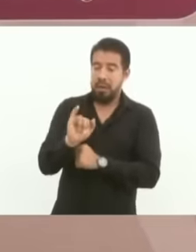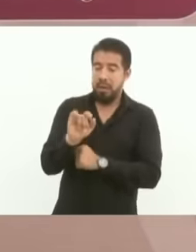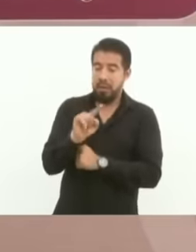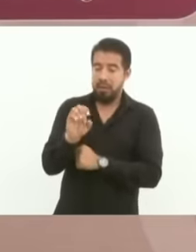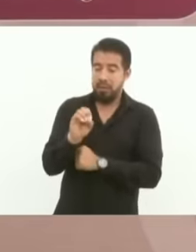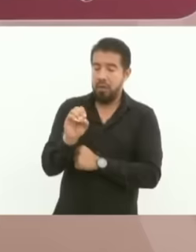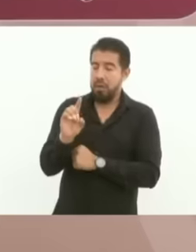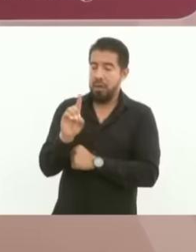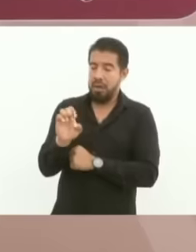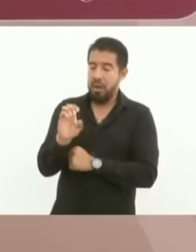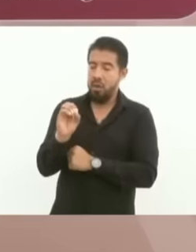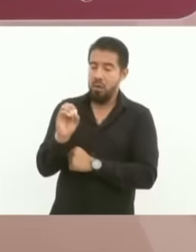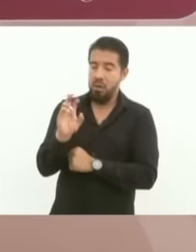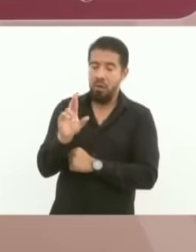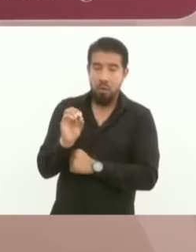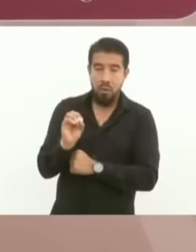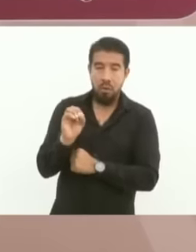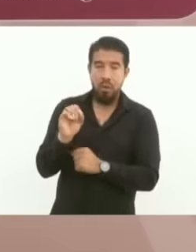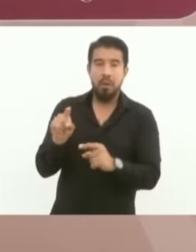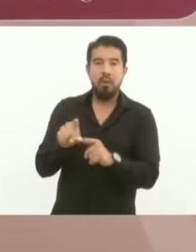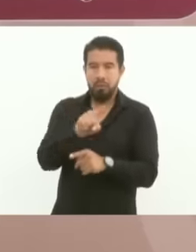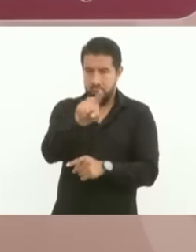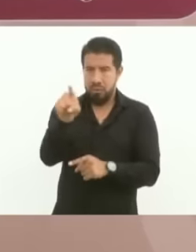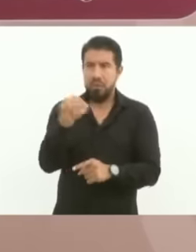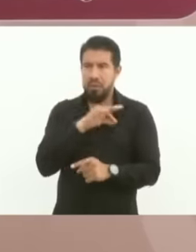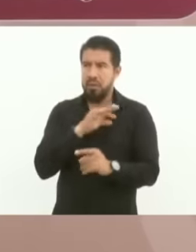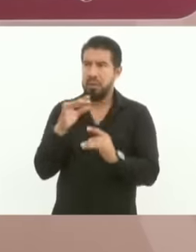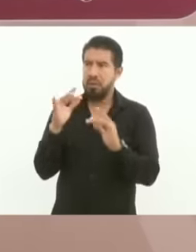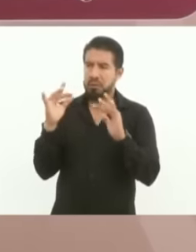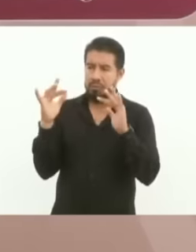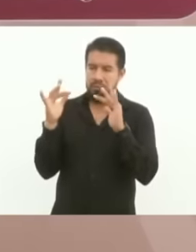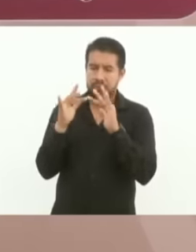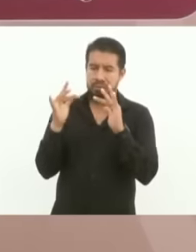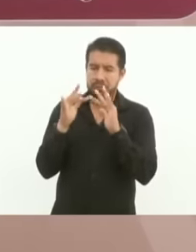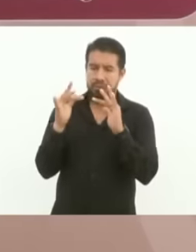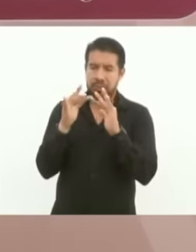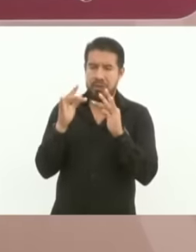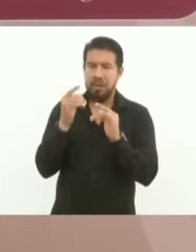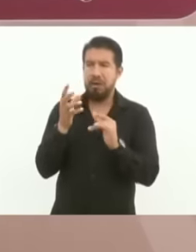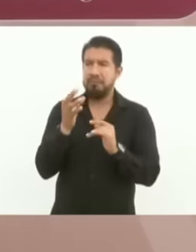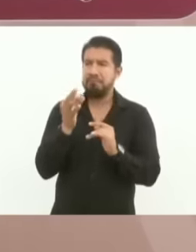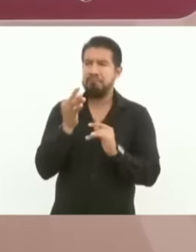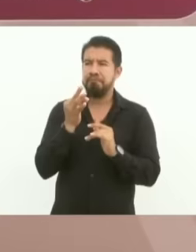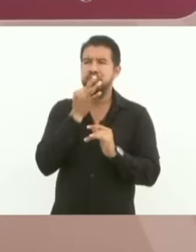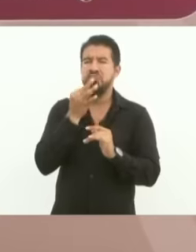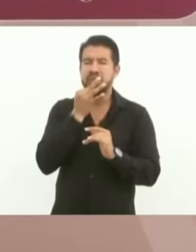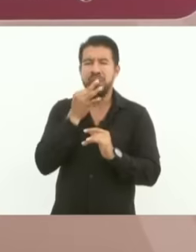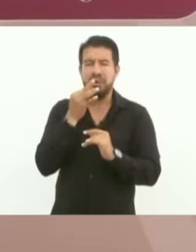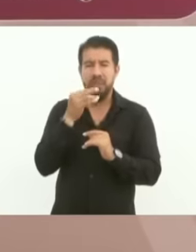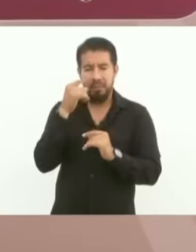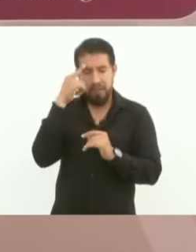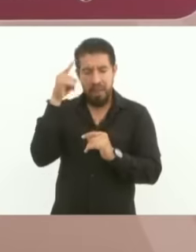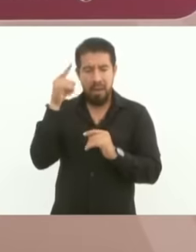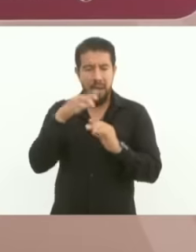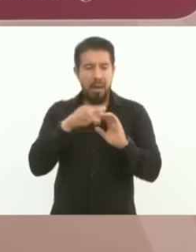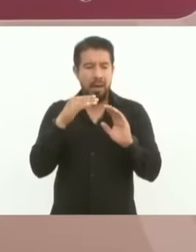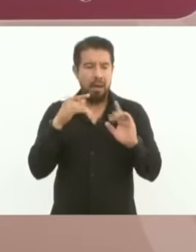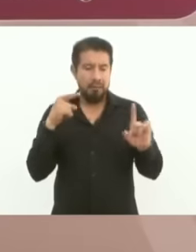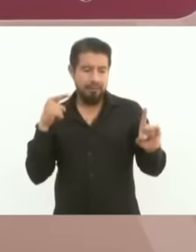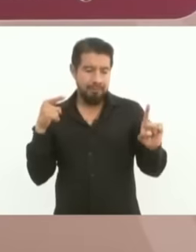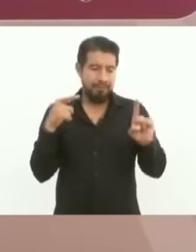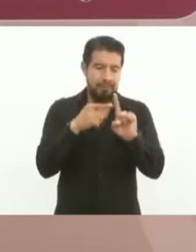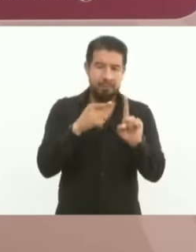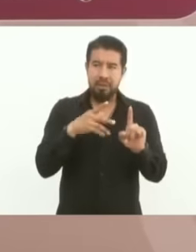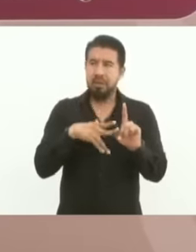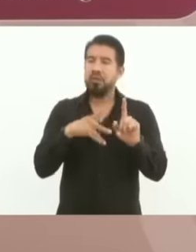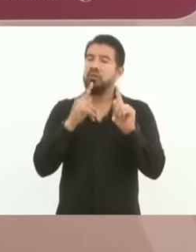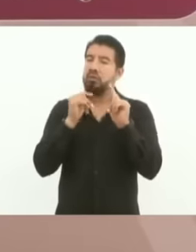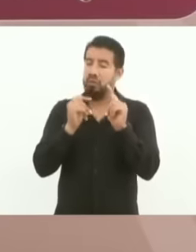communication with less time to reach the capital of the State, it is a great work